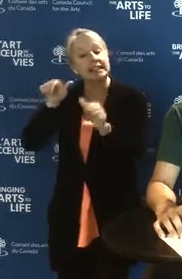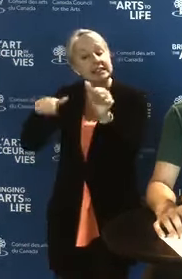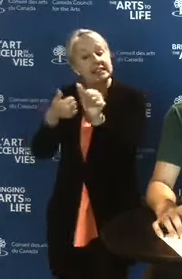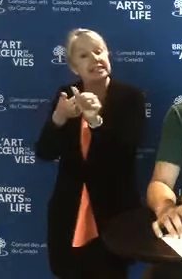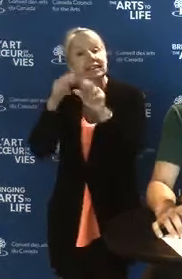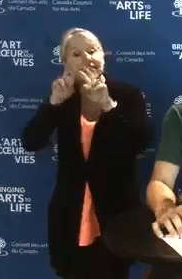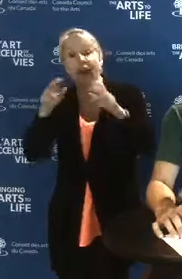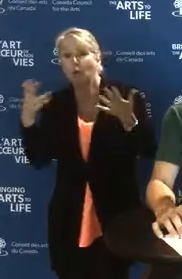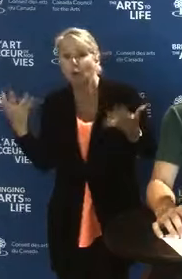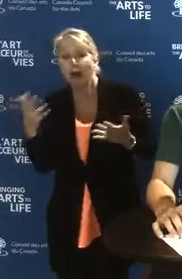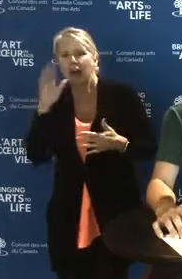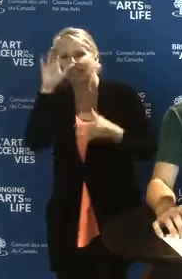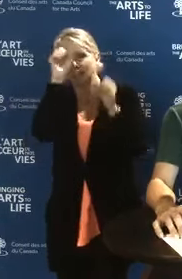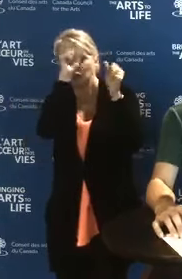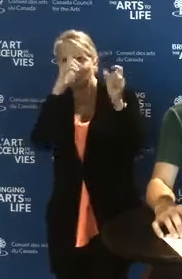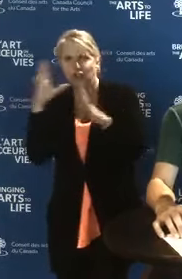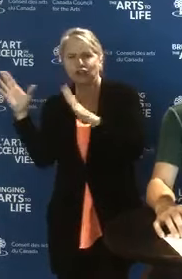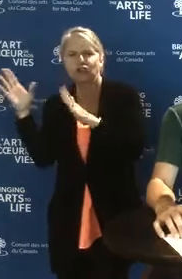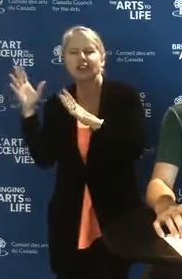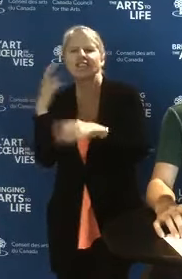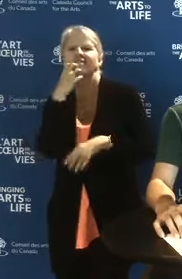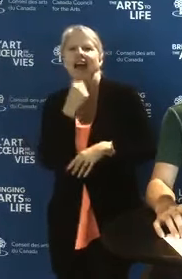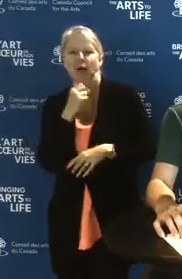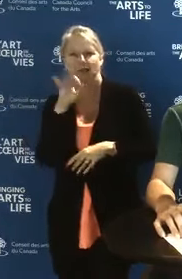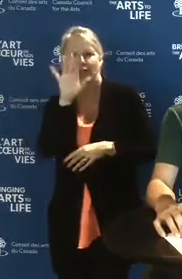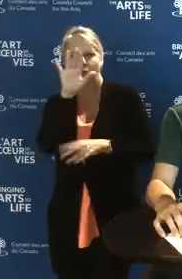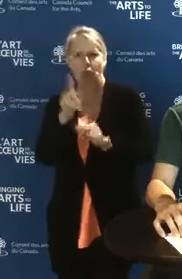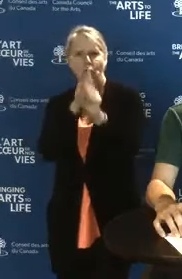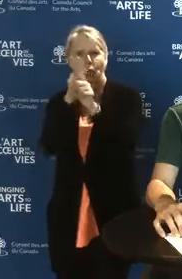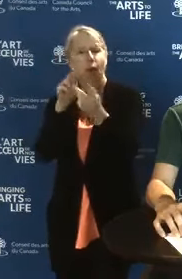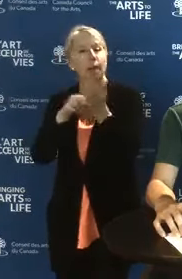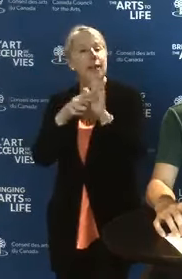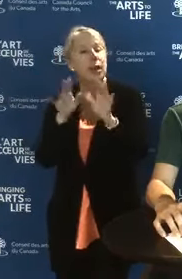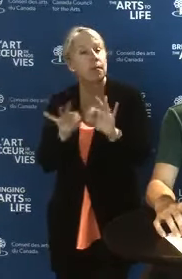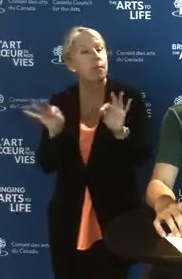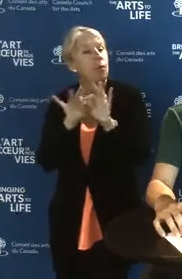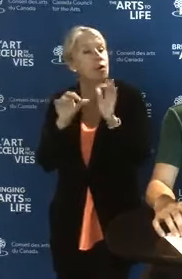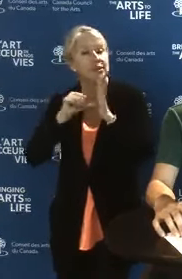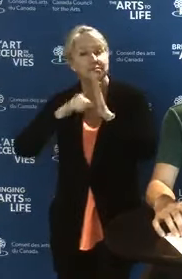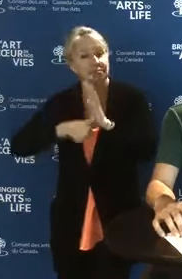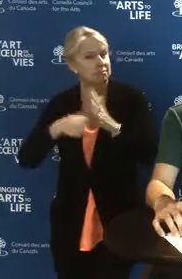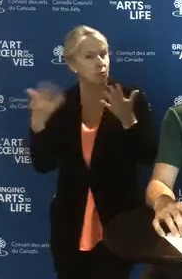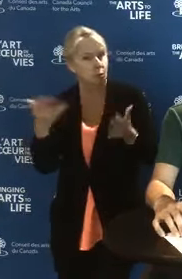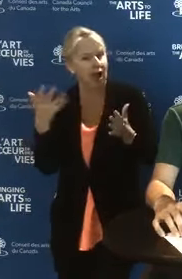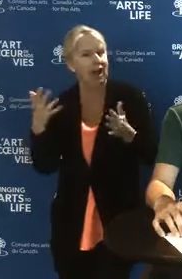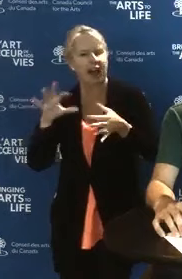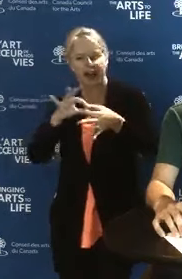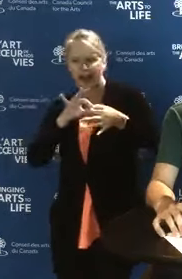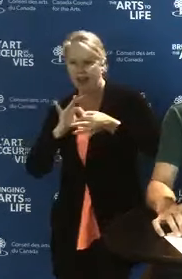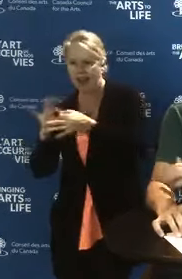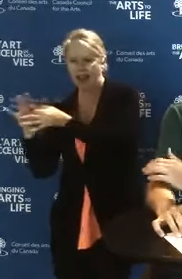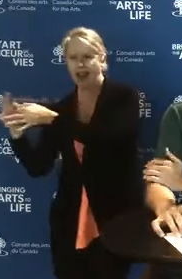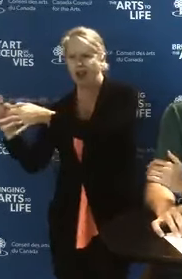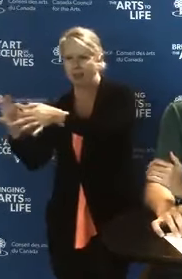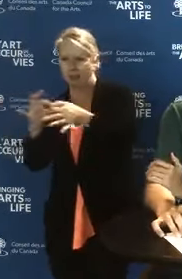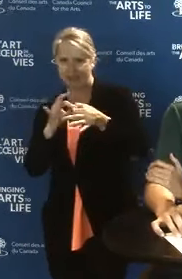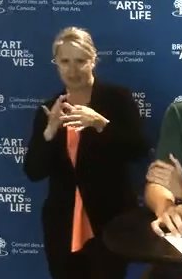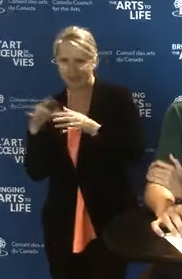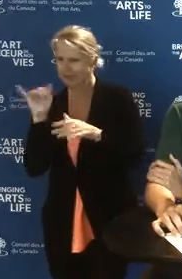Remember, the concept of collaboration is key. Now the criteria, the main areas of assessment, are going to be: